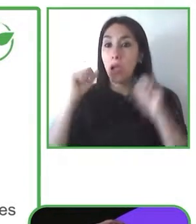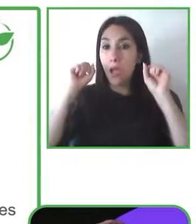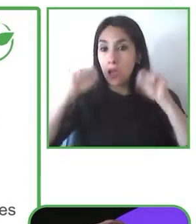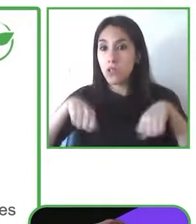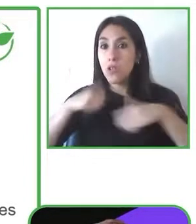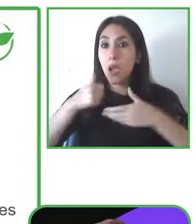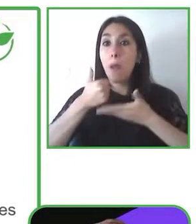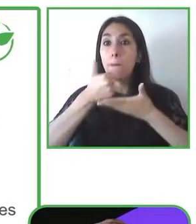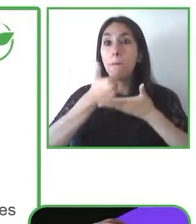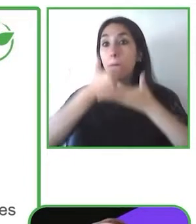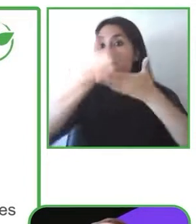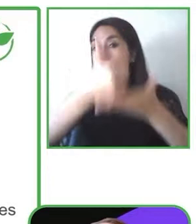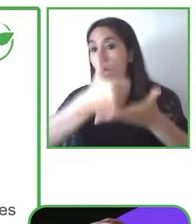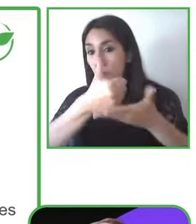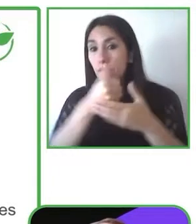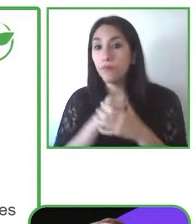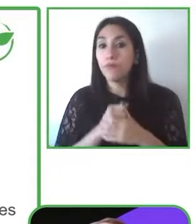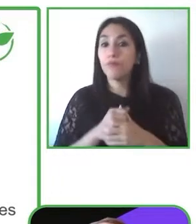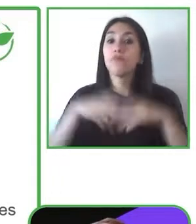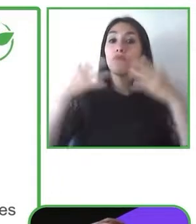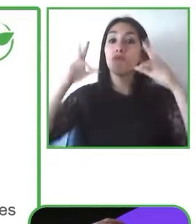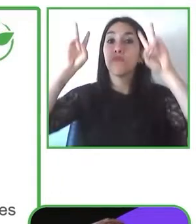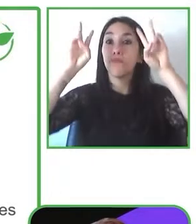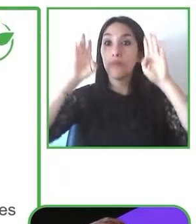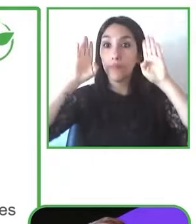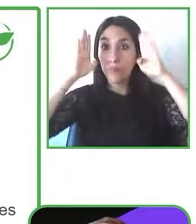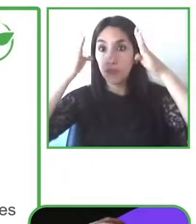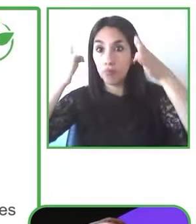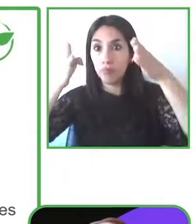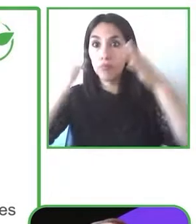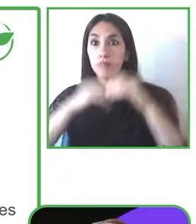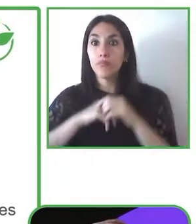business environment and look at three types of impact: the first one is the